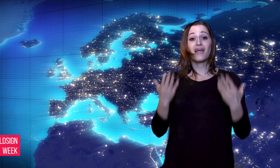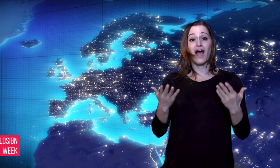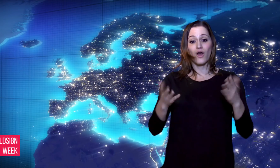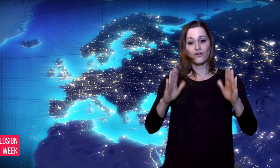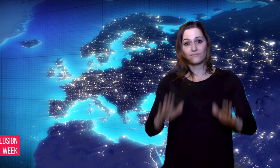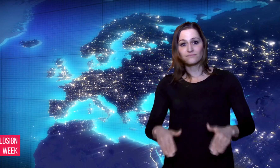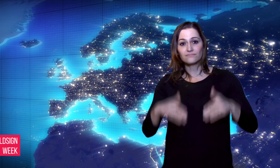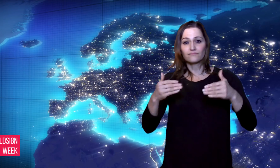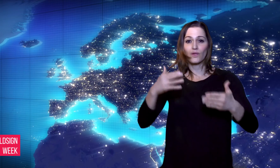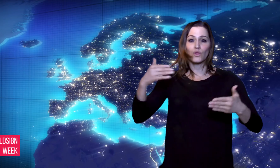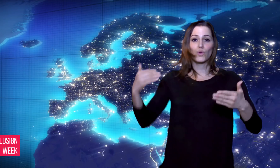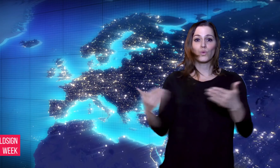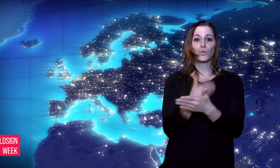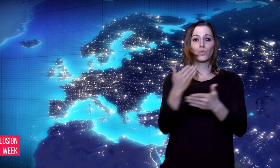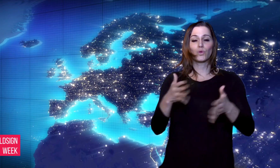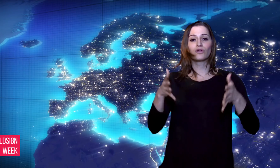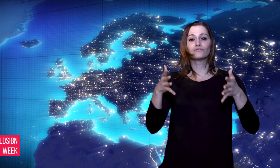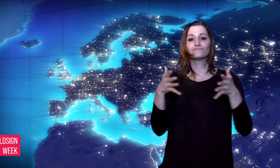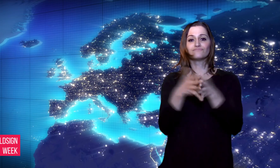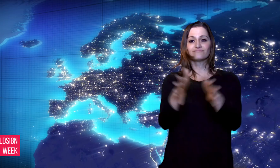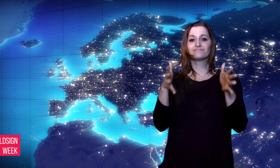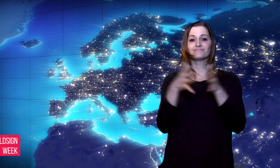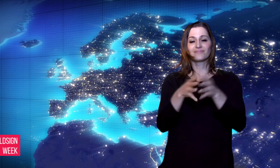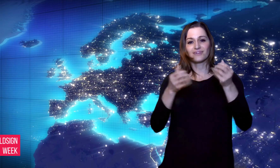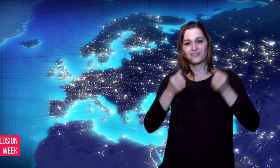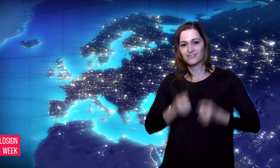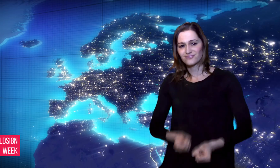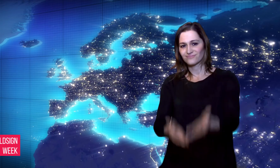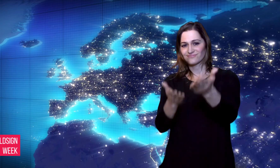Now, let’s go to next story.